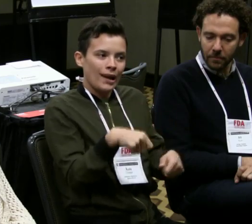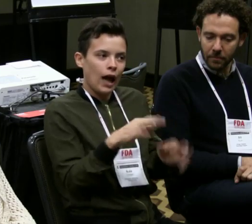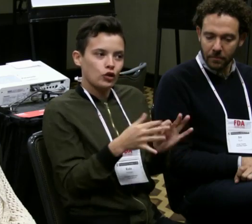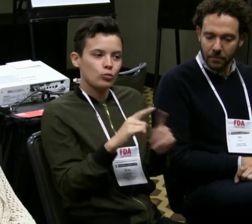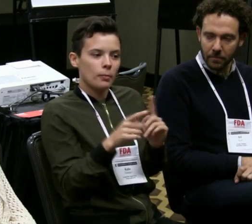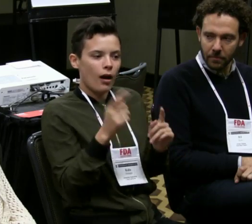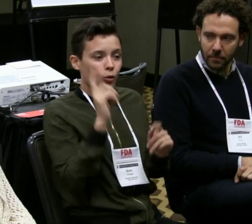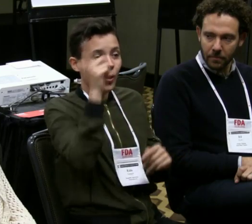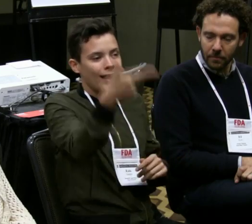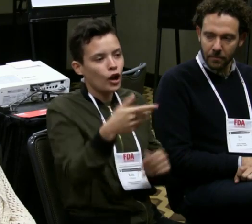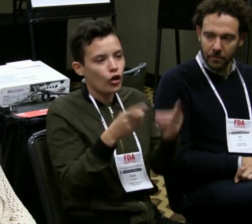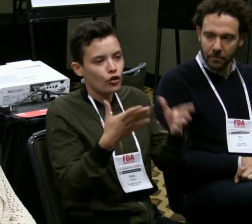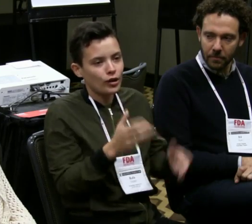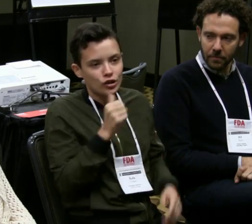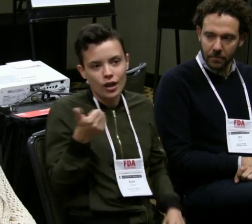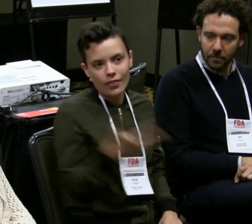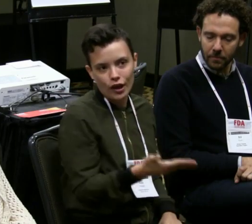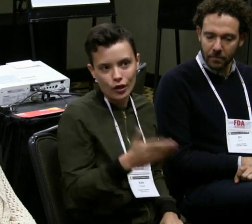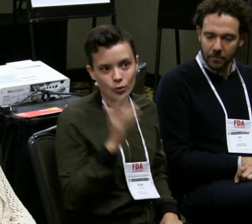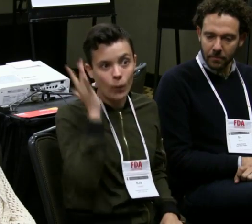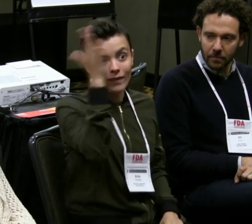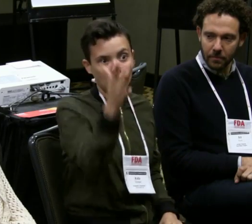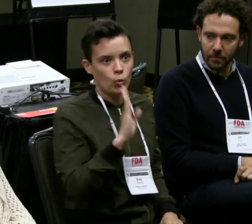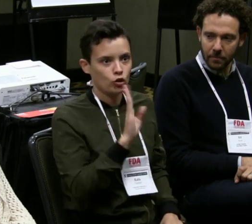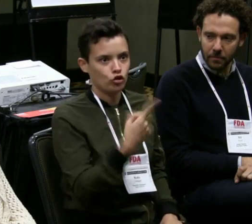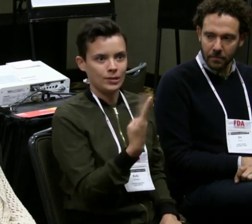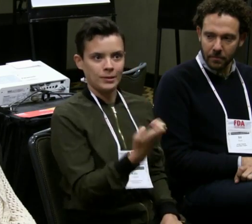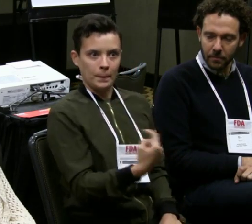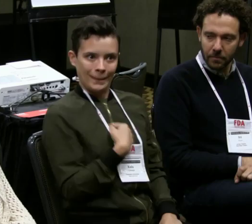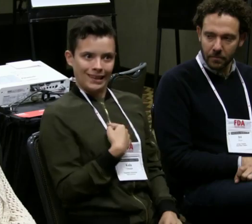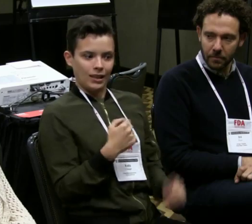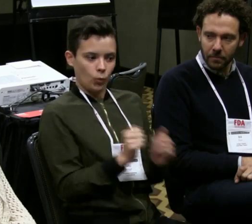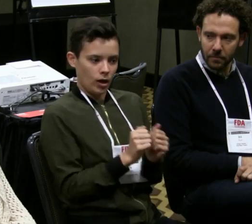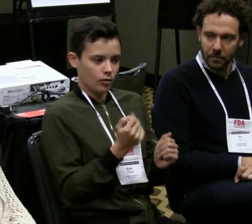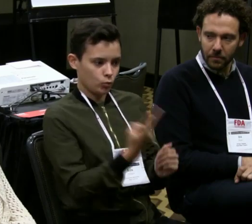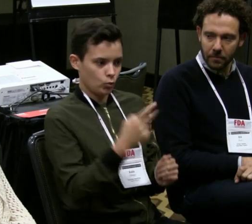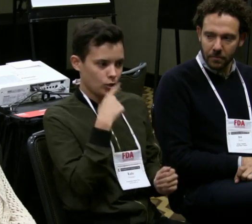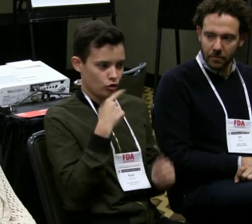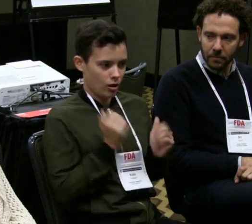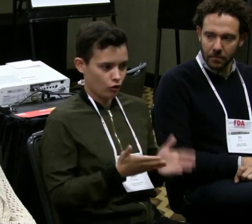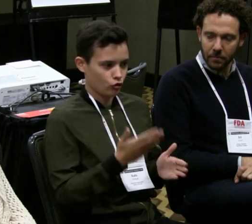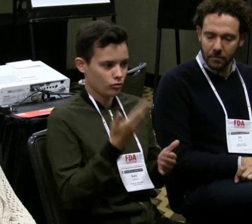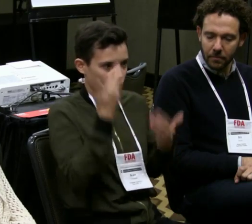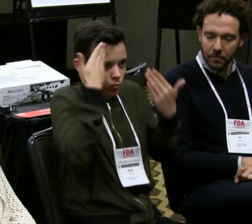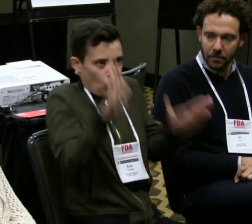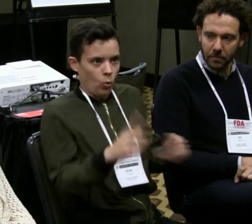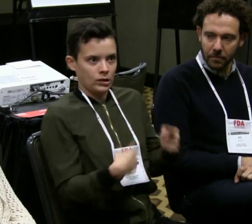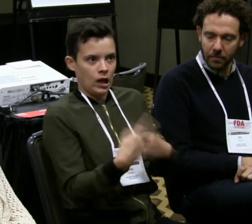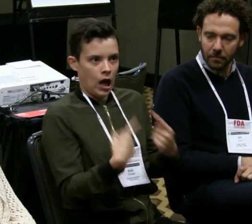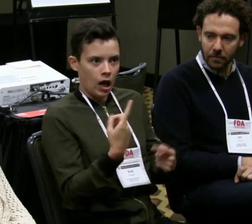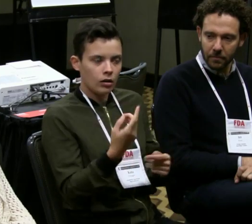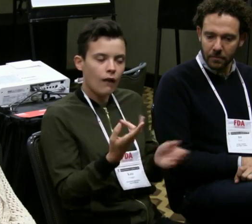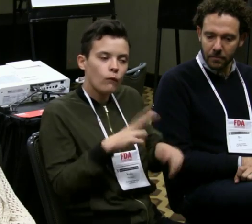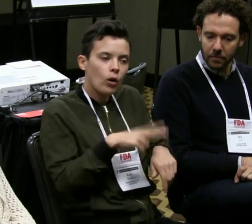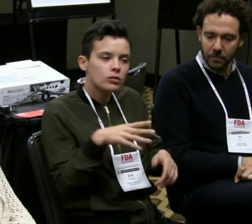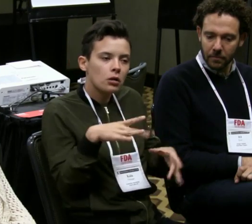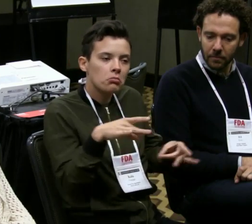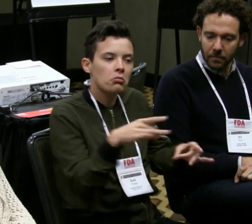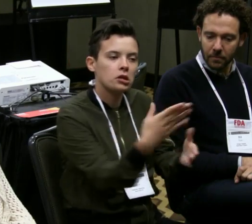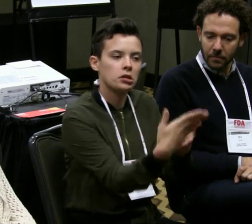The director itself is an interpreter but there are times when the director isn't going to be there, and it's going to be me with two different hearing actors